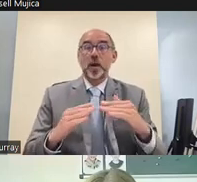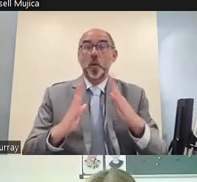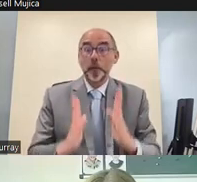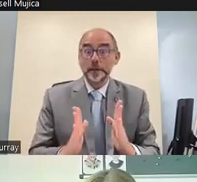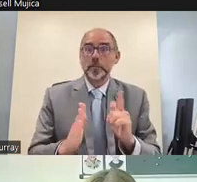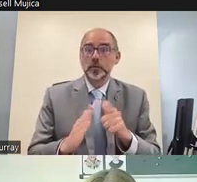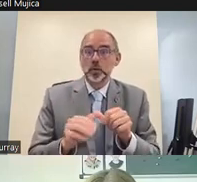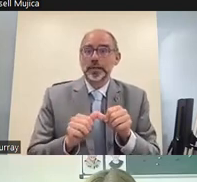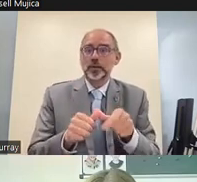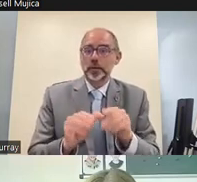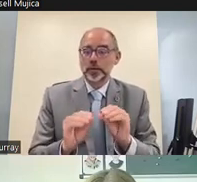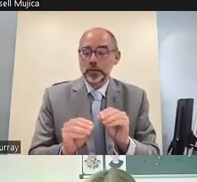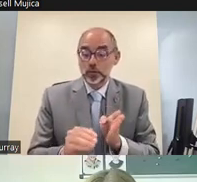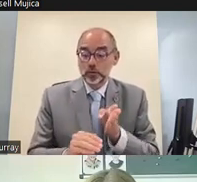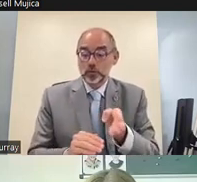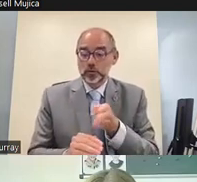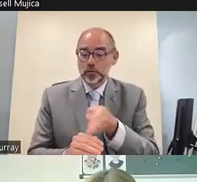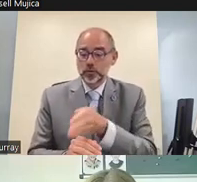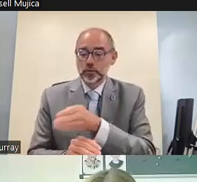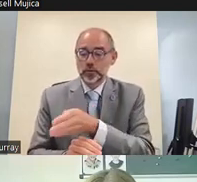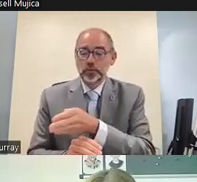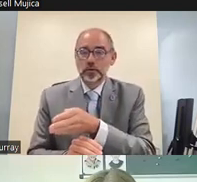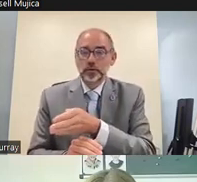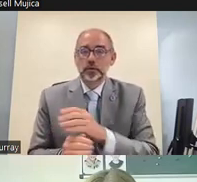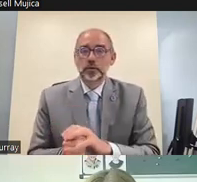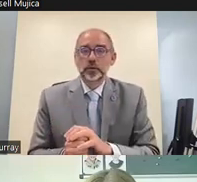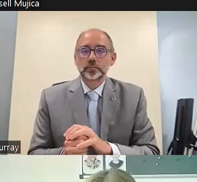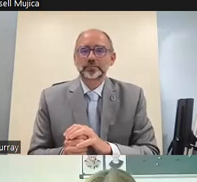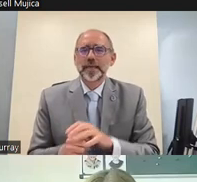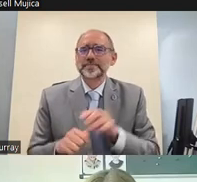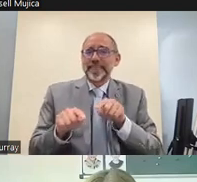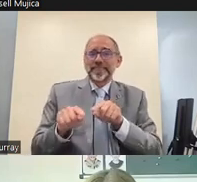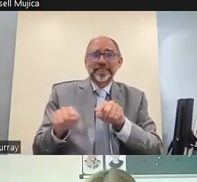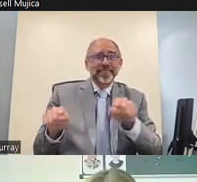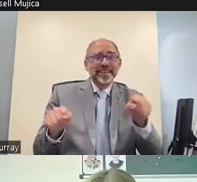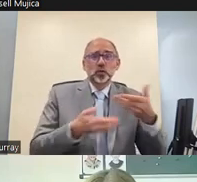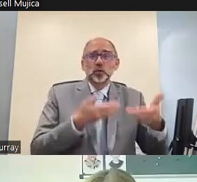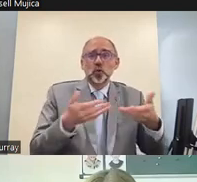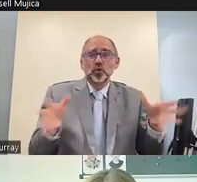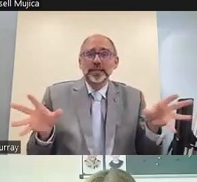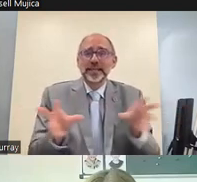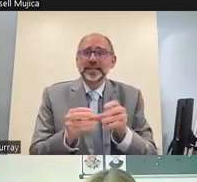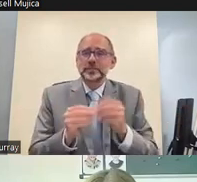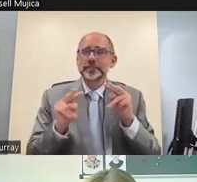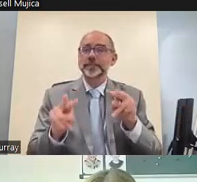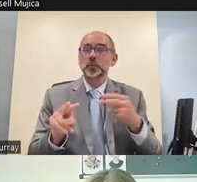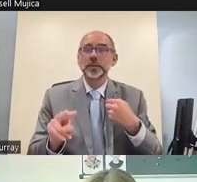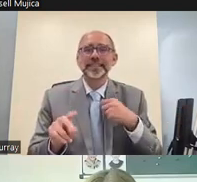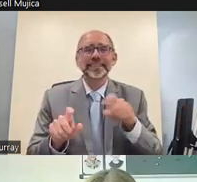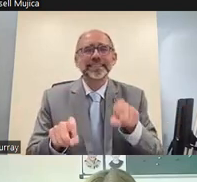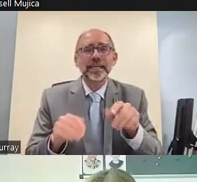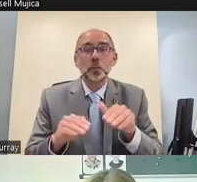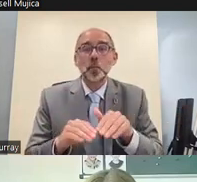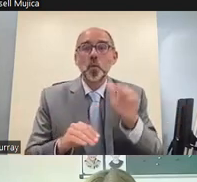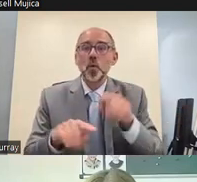19 on inclusive education disaggregated by age sex and type of disability data analysis and